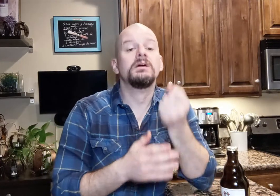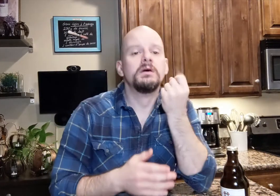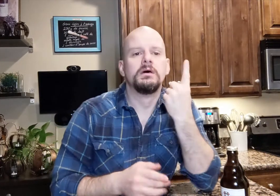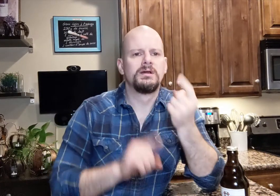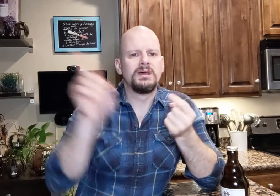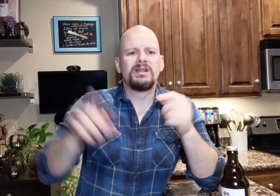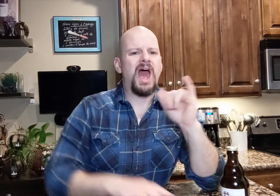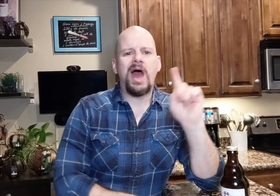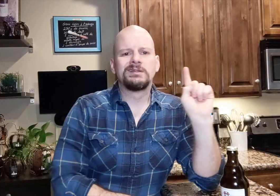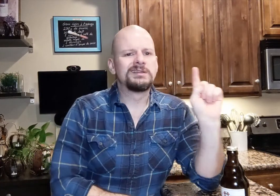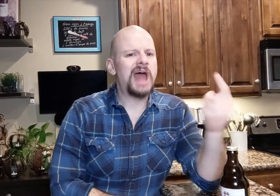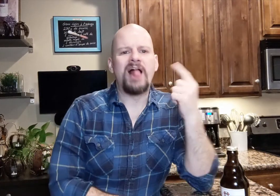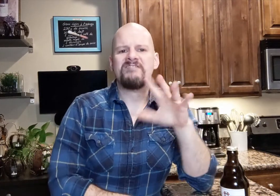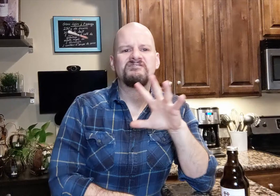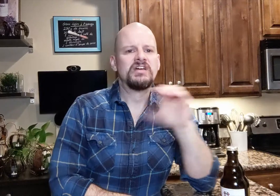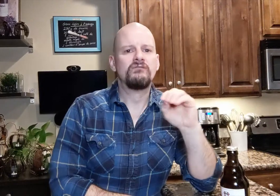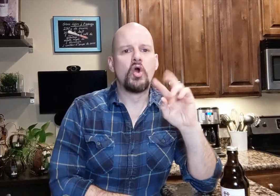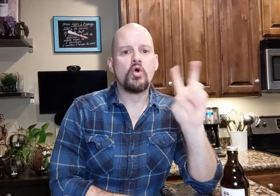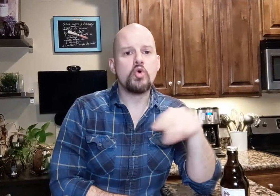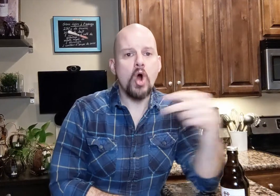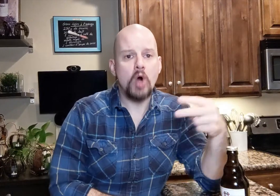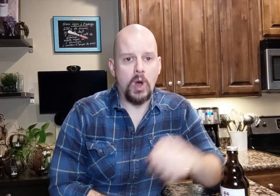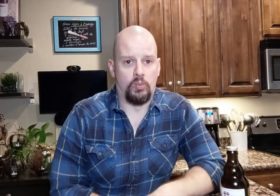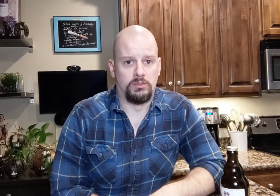which is €1.50.